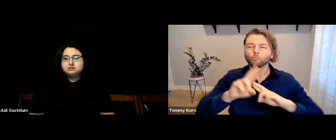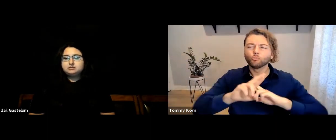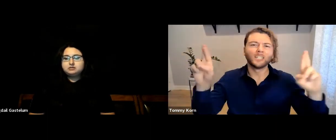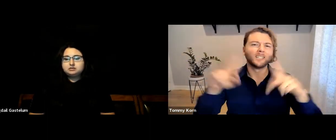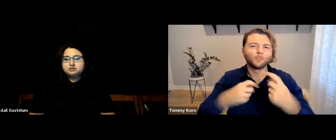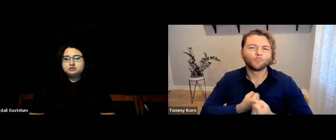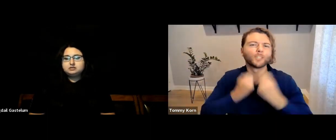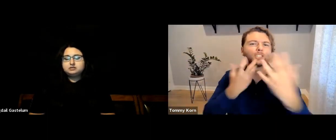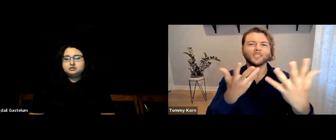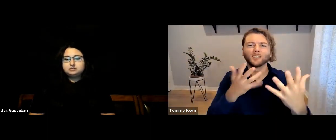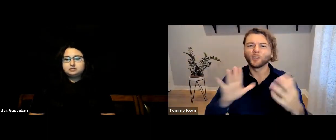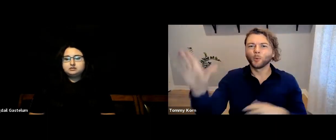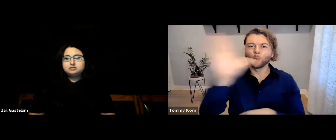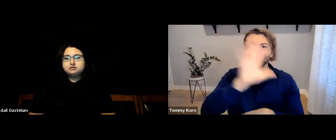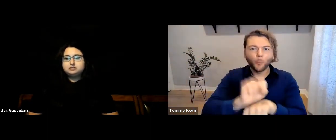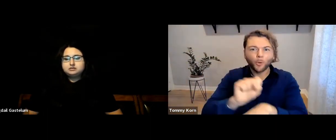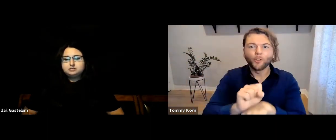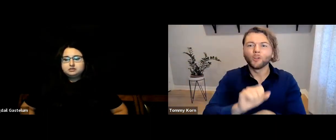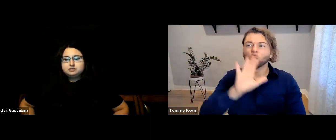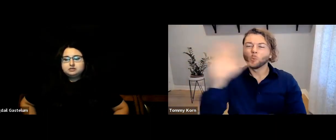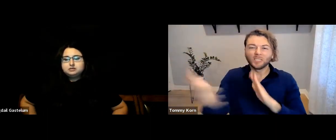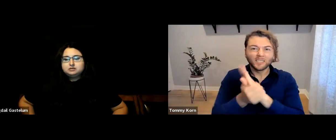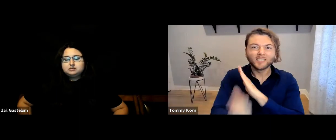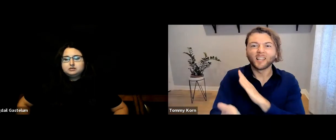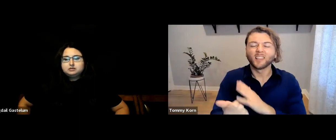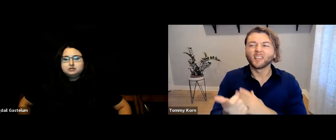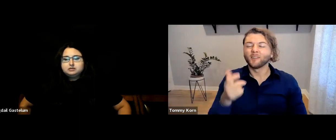who are ready to share their work and artistry.